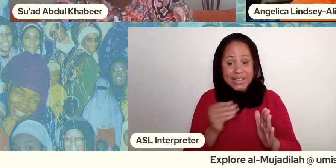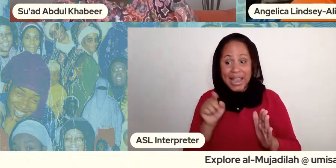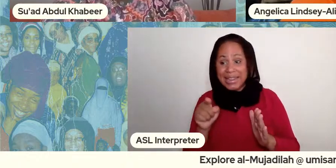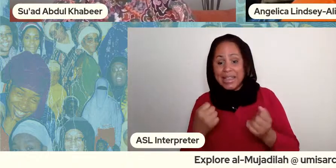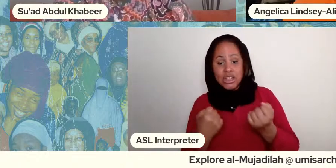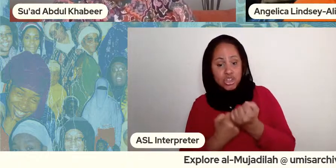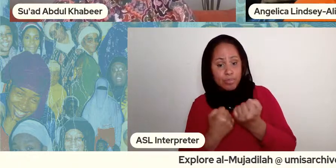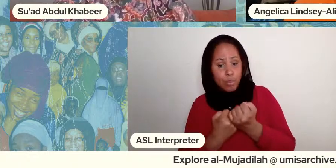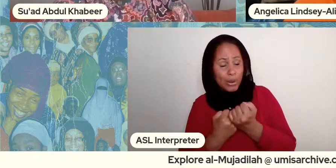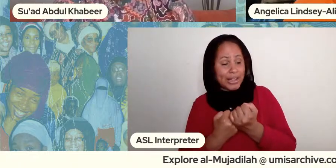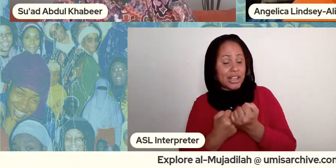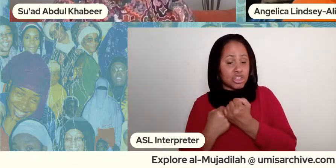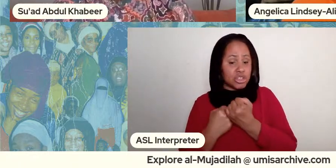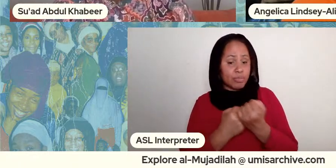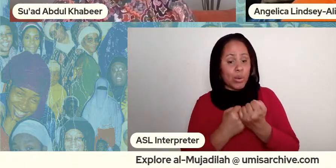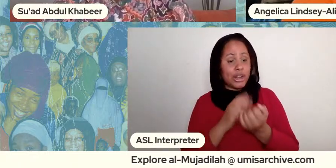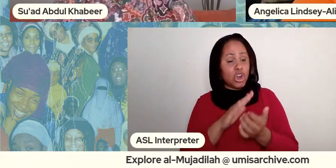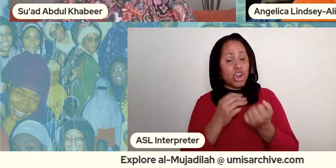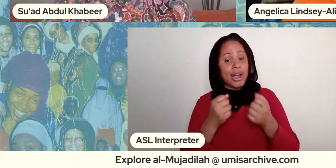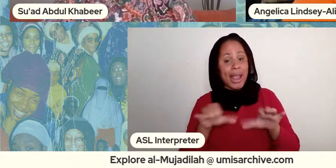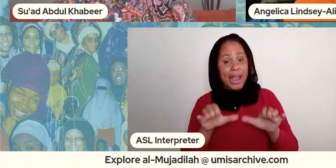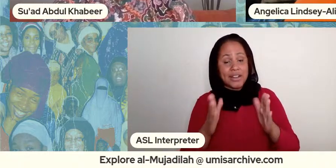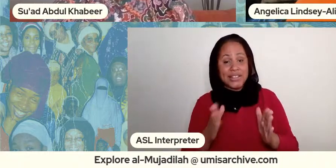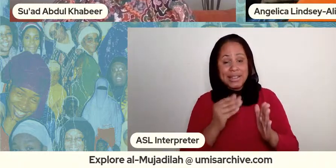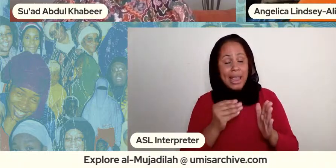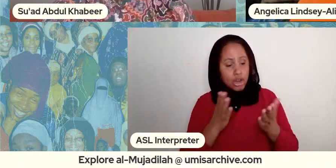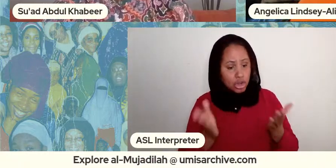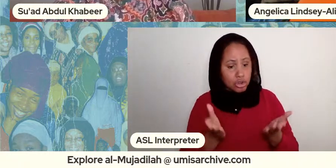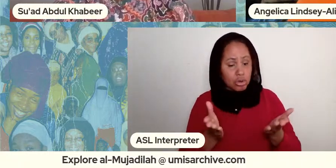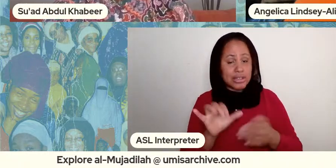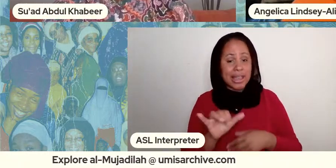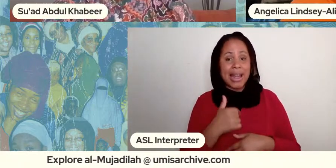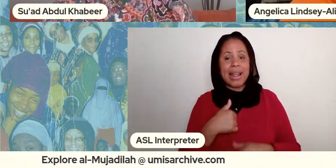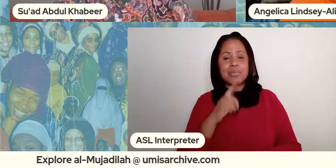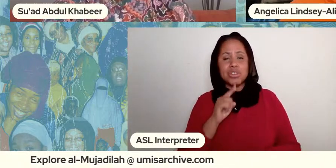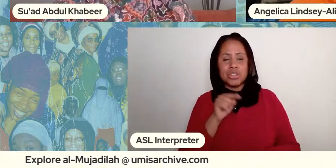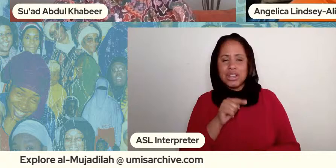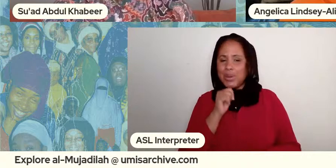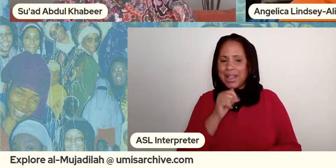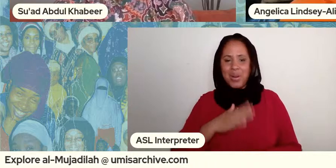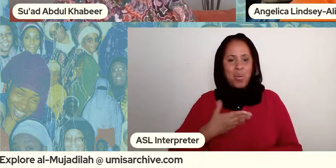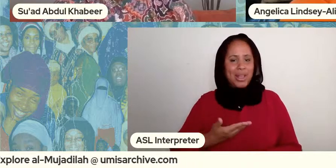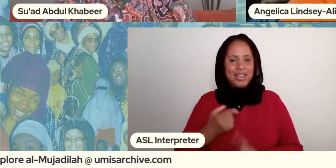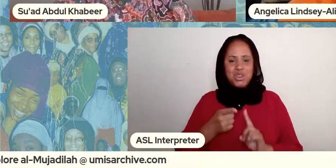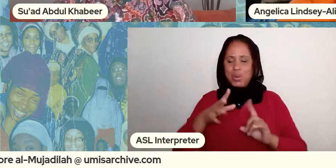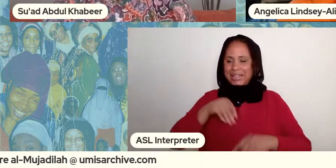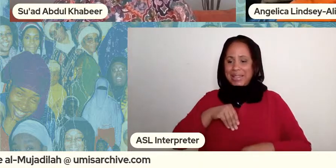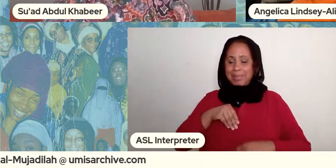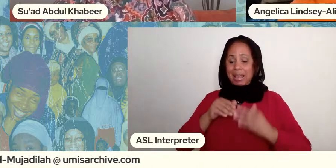who i'm sure encouraged that and and she was i'm sure not willing to take less in a muslim husband